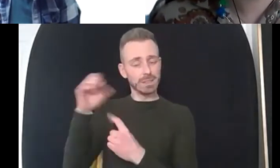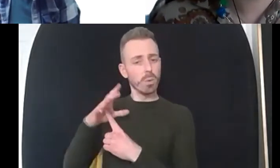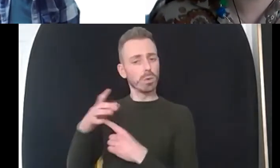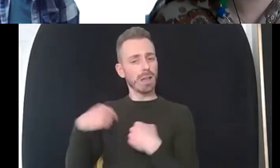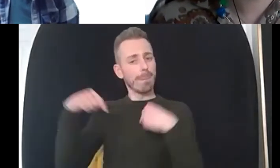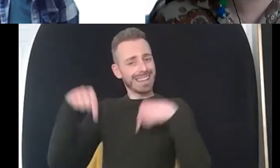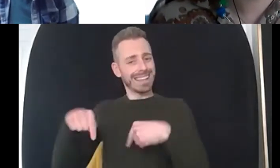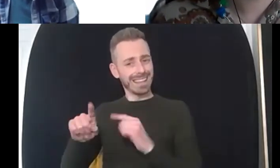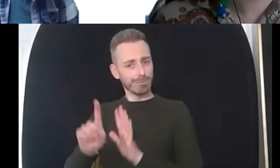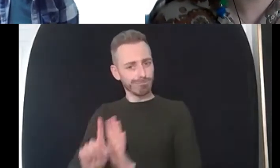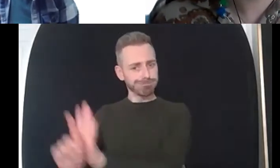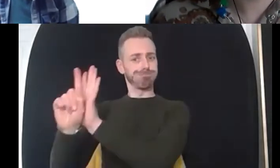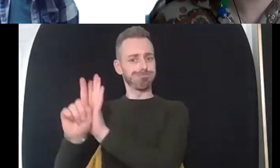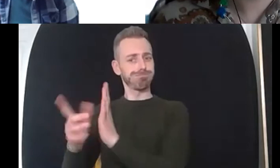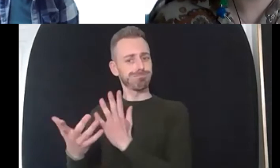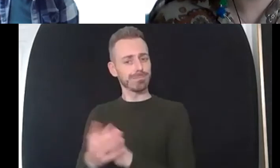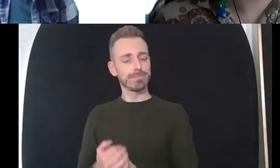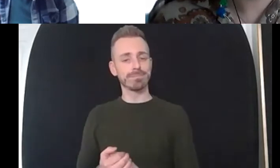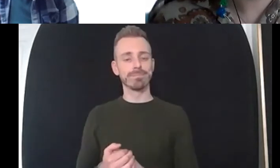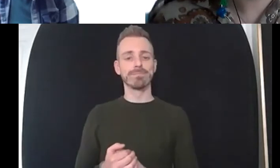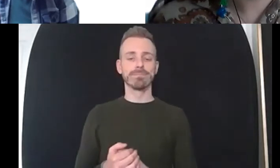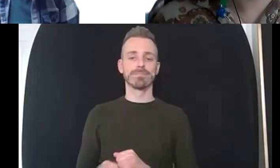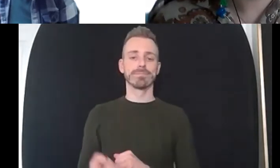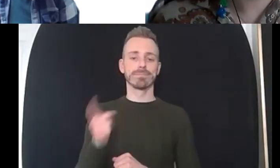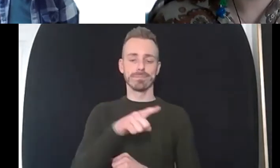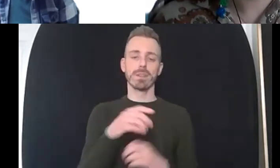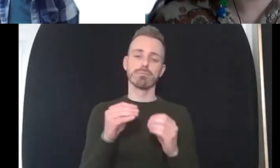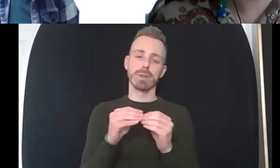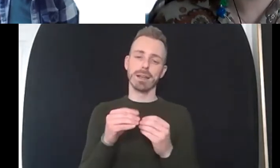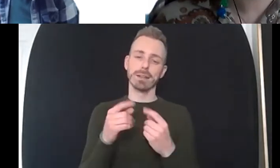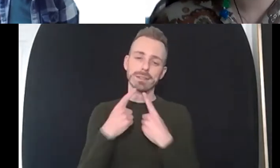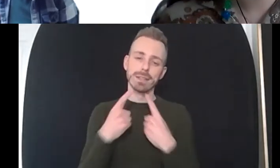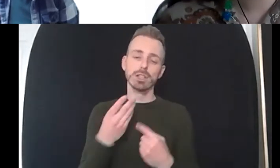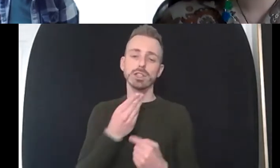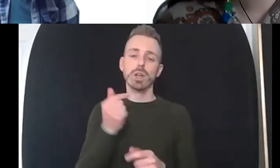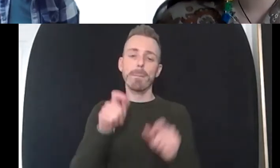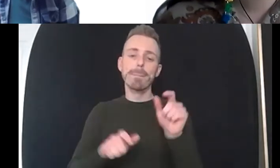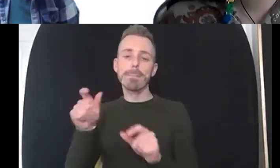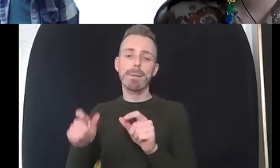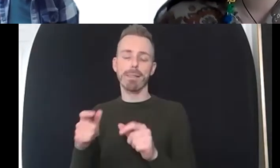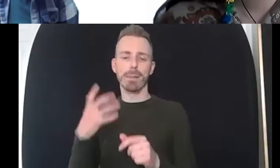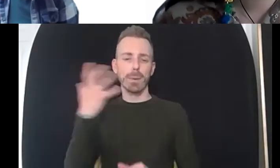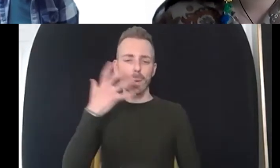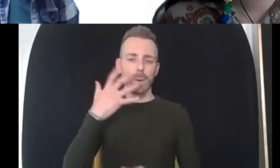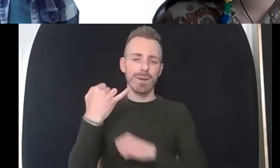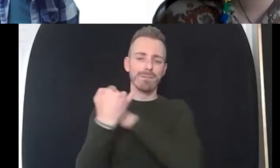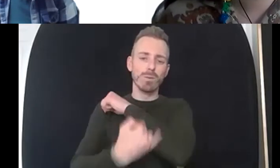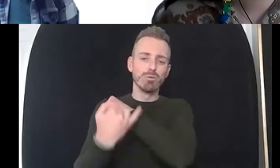so vulnerable that um they feel so alone and potentially then think about taking their own